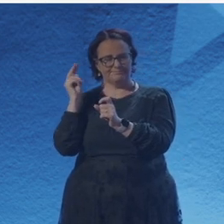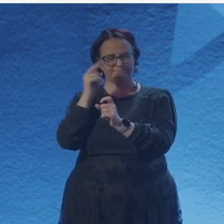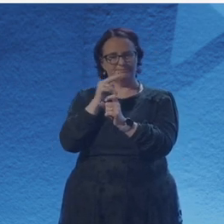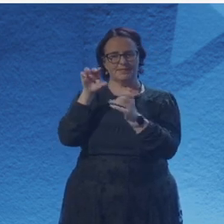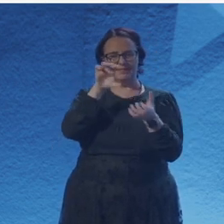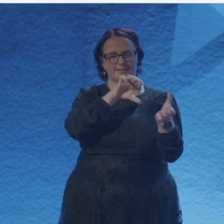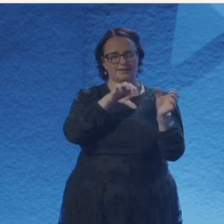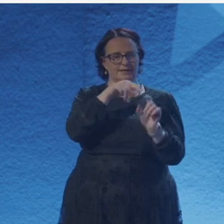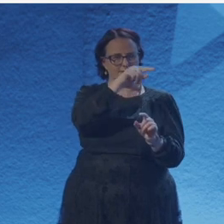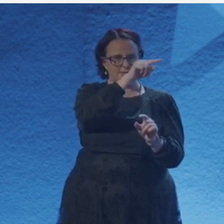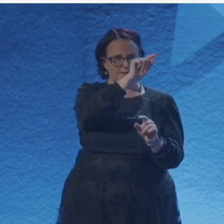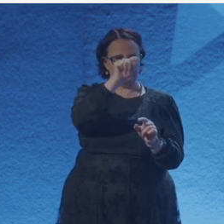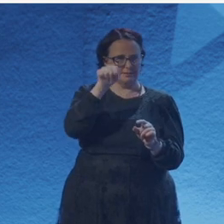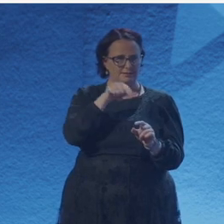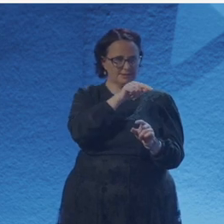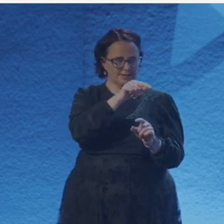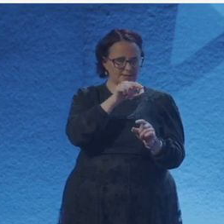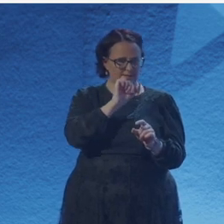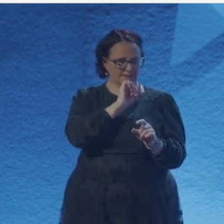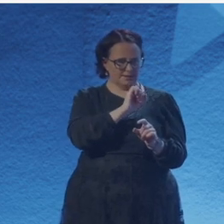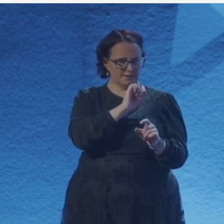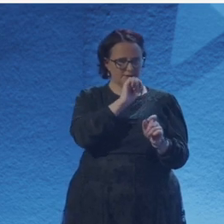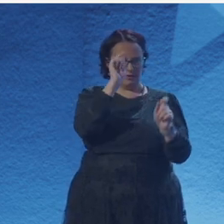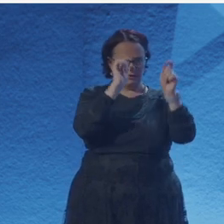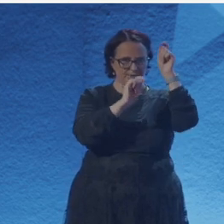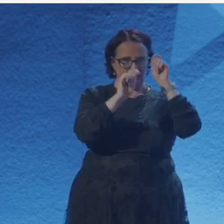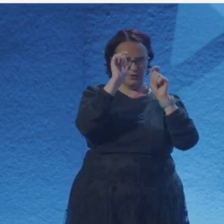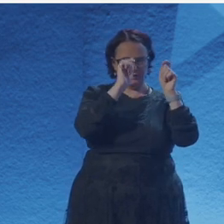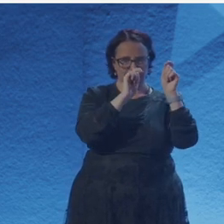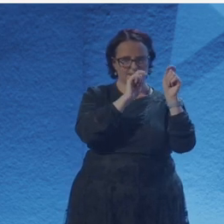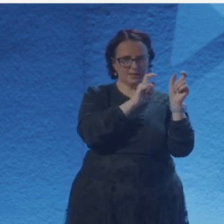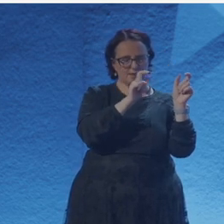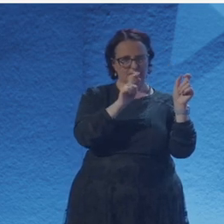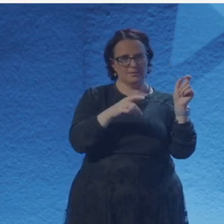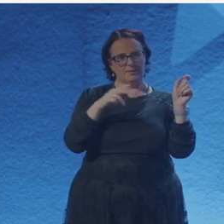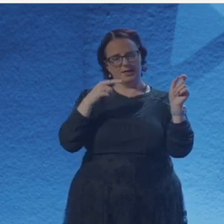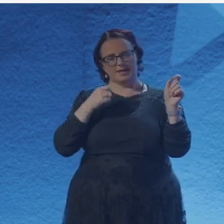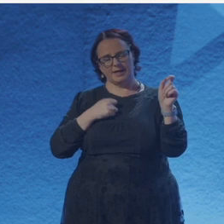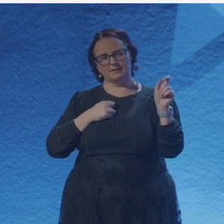structure on what you're doing can help, certainly to sort of arrange your ideas.